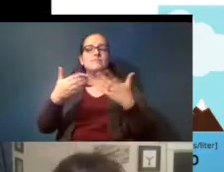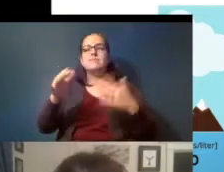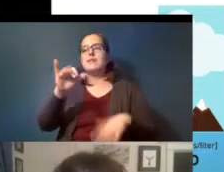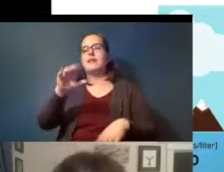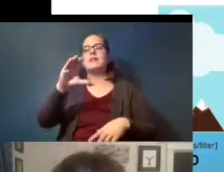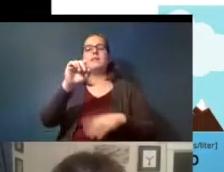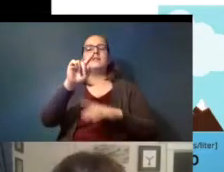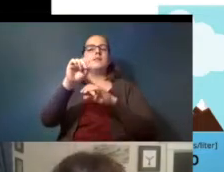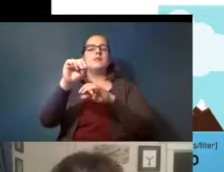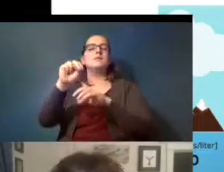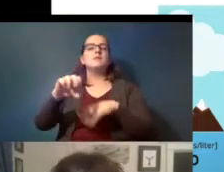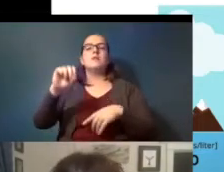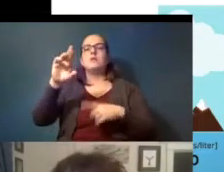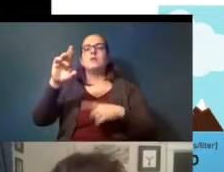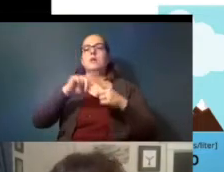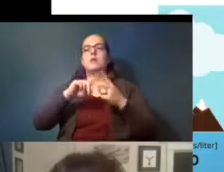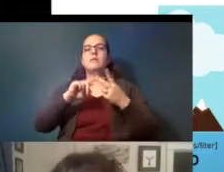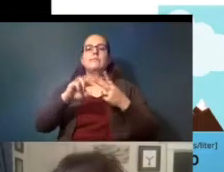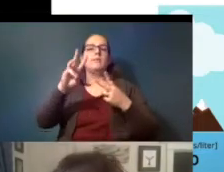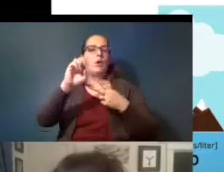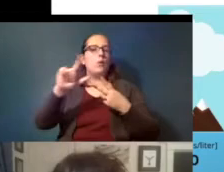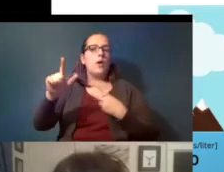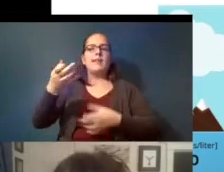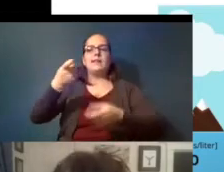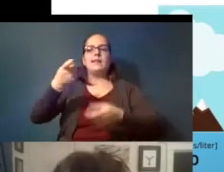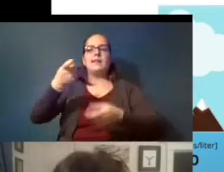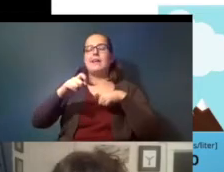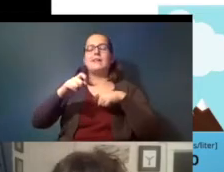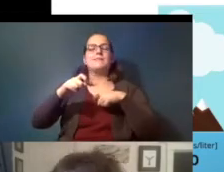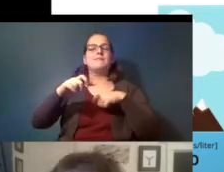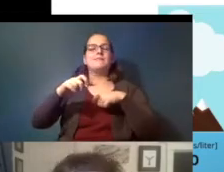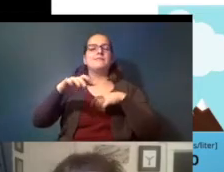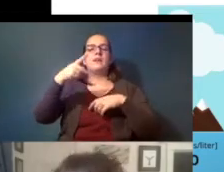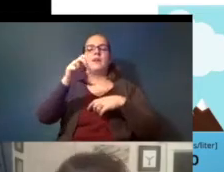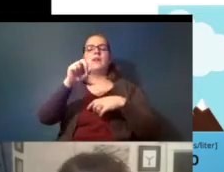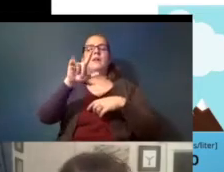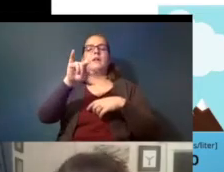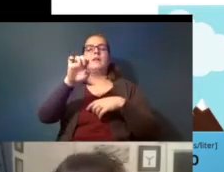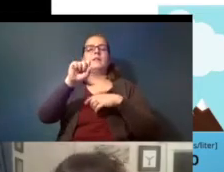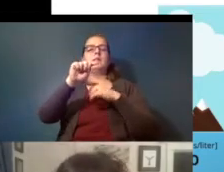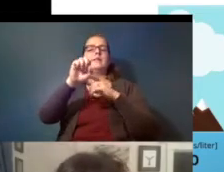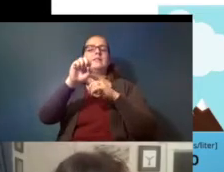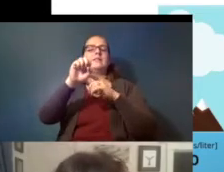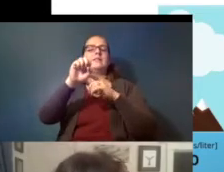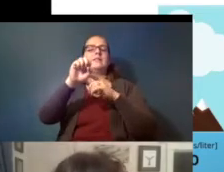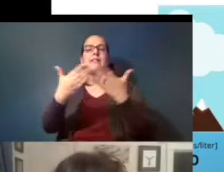um or or wool instead of polyester which is the thing that keeps showing up as fibers